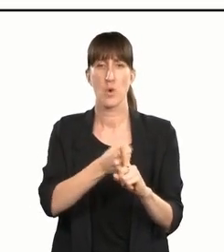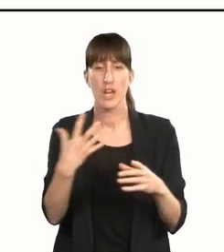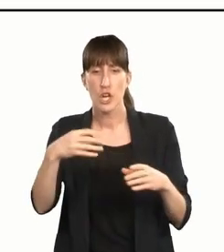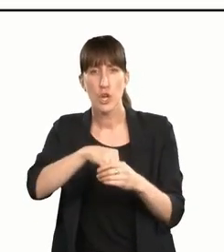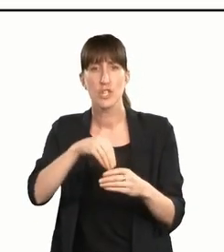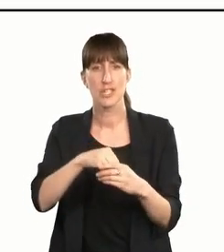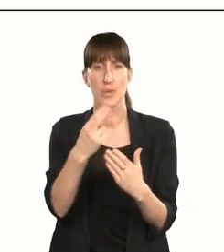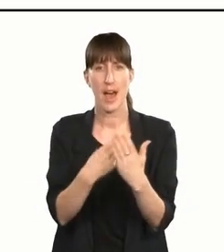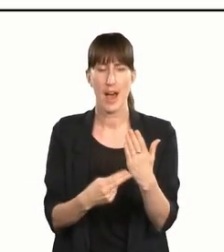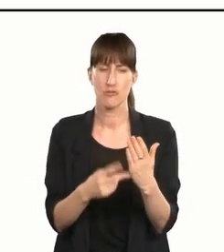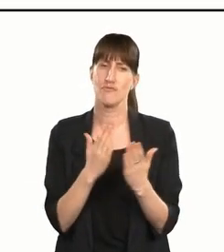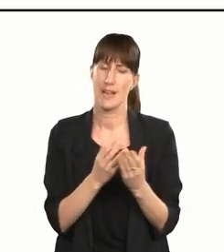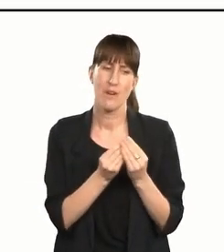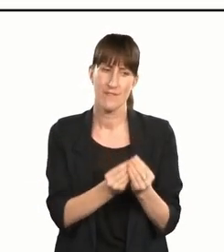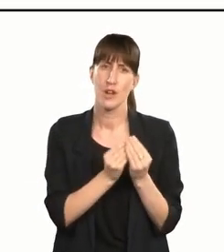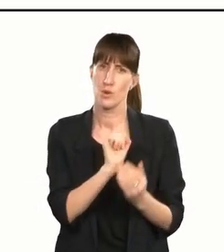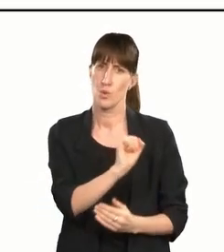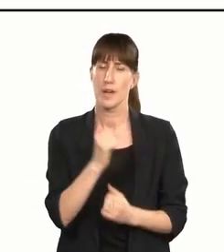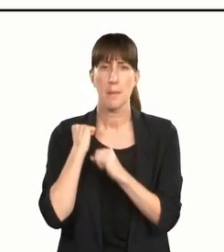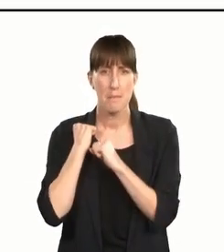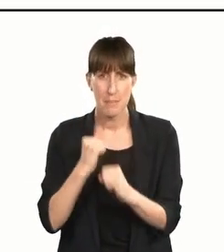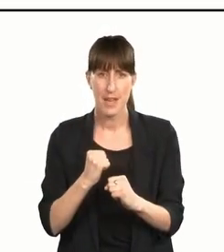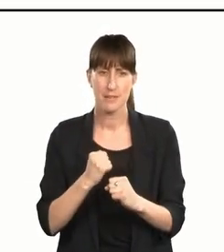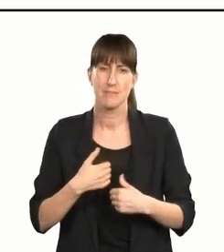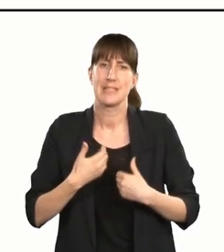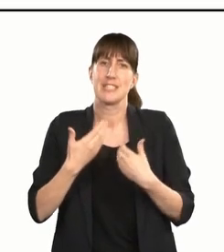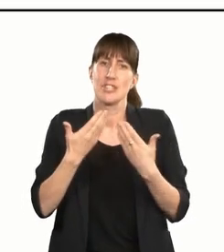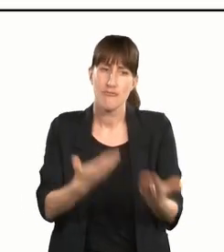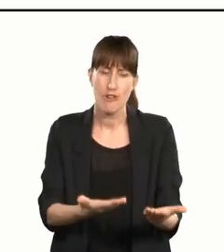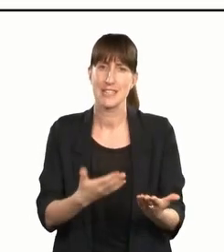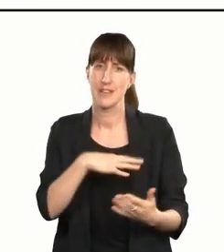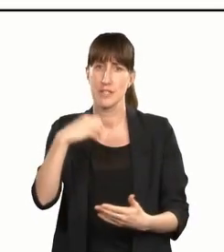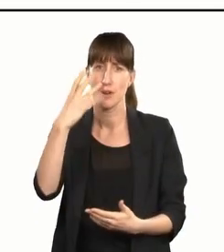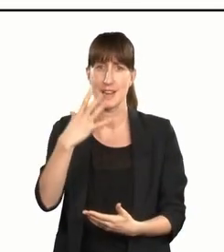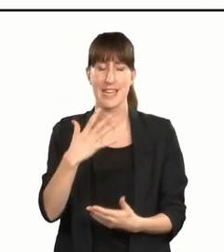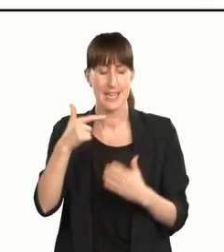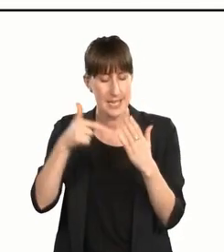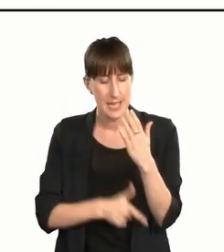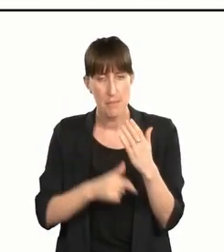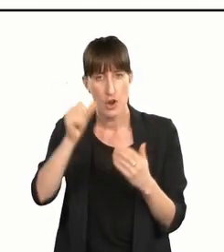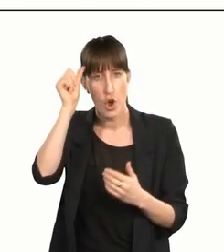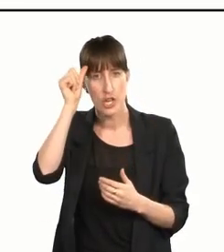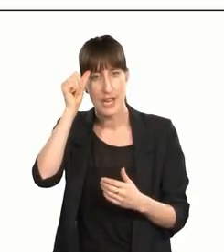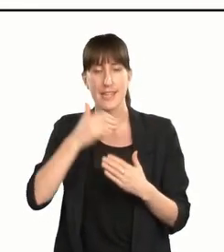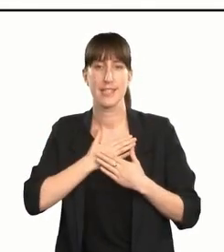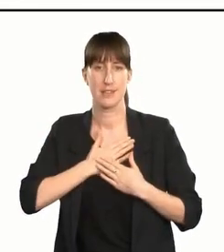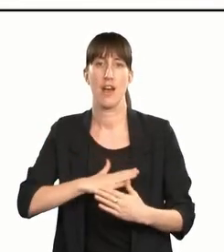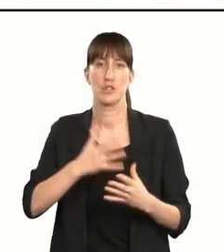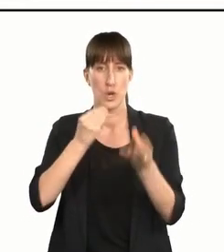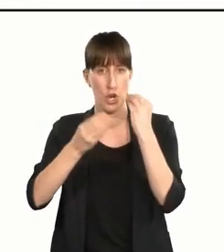to the arts, and we value your commitment, generosity of spirit, deep knowledge and desire to learn more.